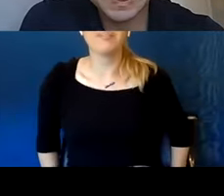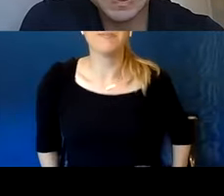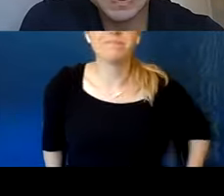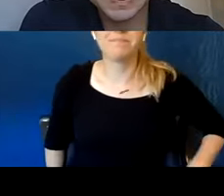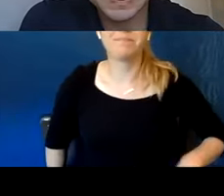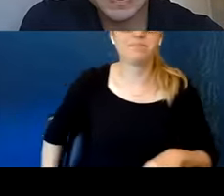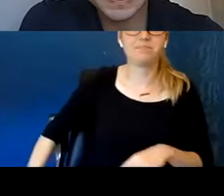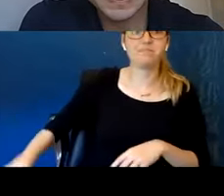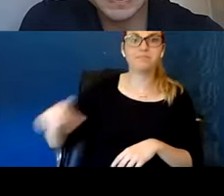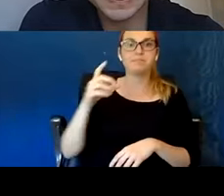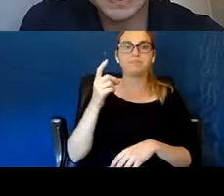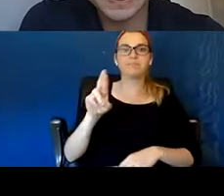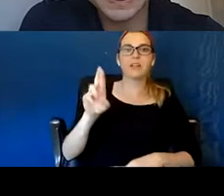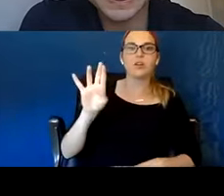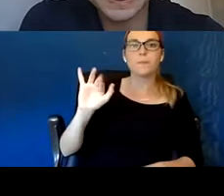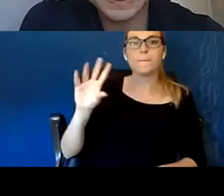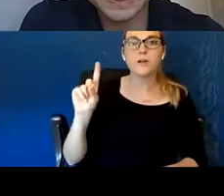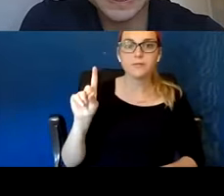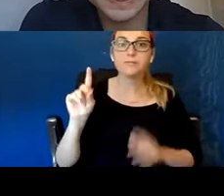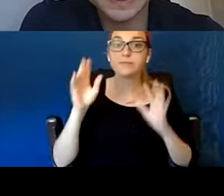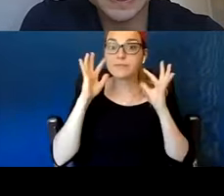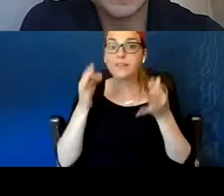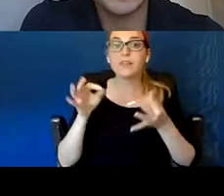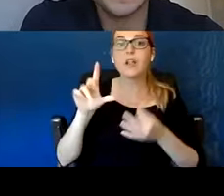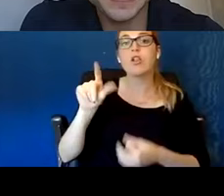Well definitely Lawrence's story is really remarkable.